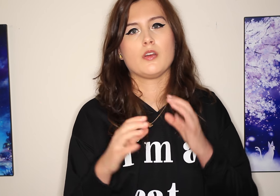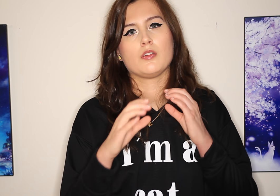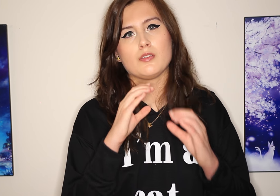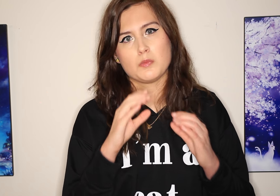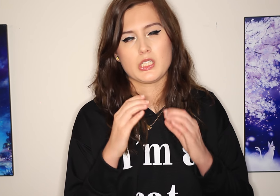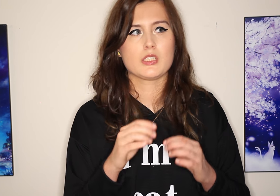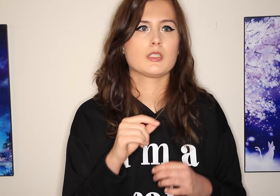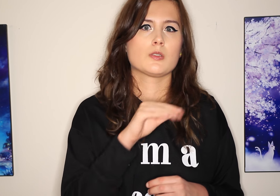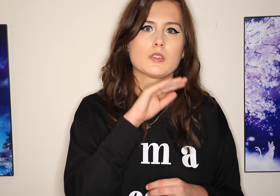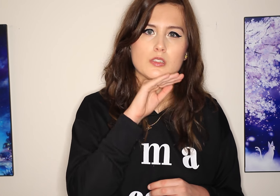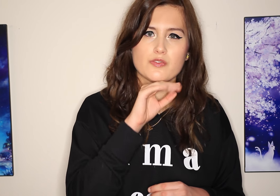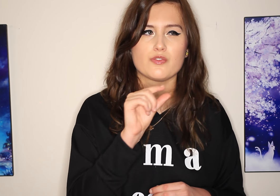Communication was a little frustrating.